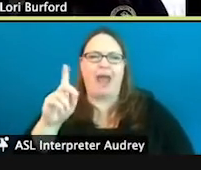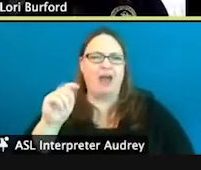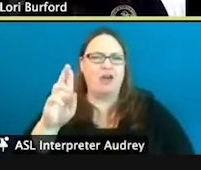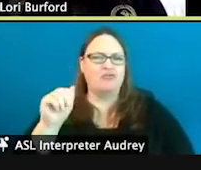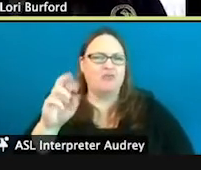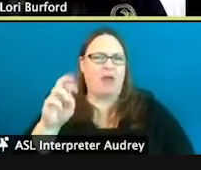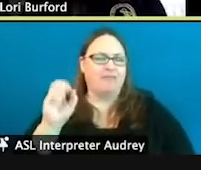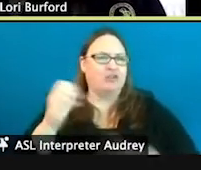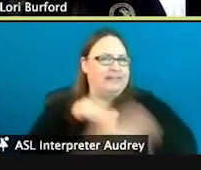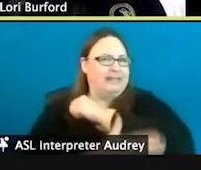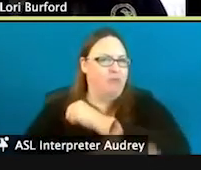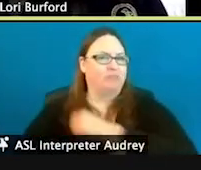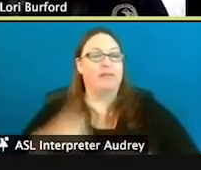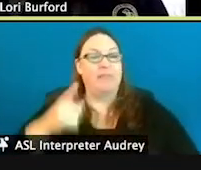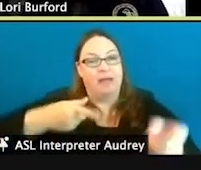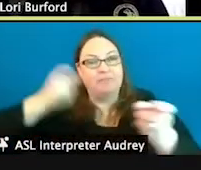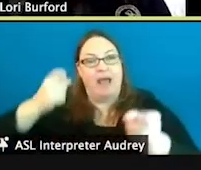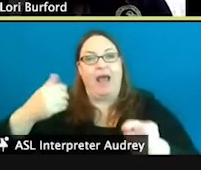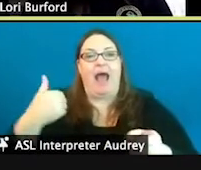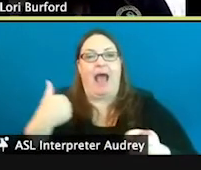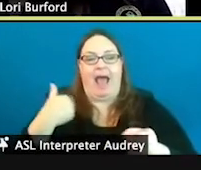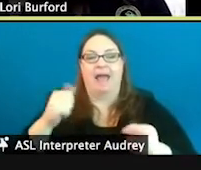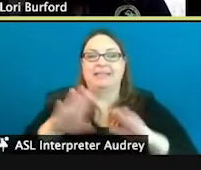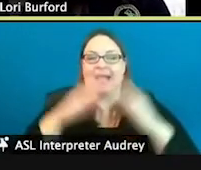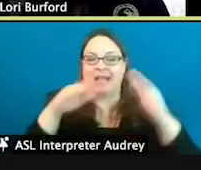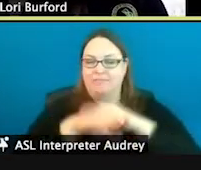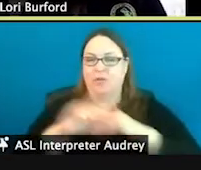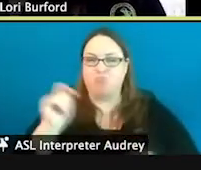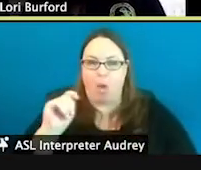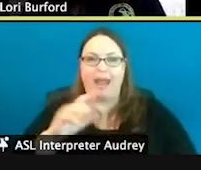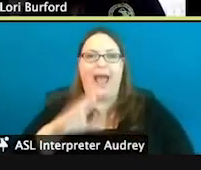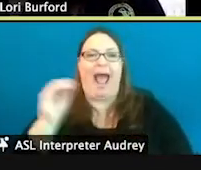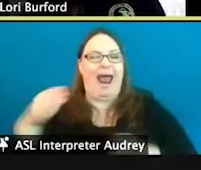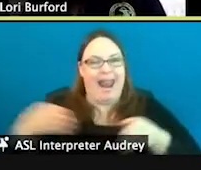This range offers an accessible vault toilet, accessible lanes and pathways that extend